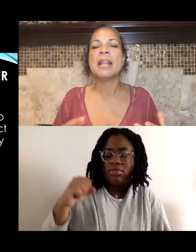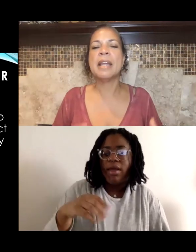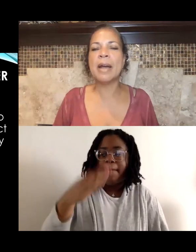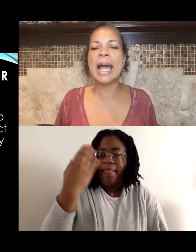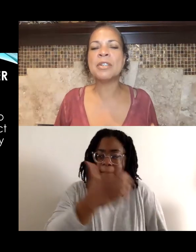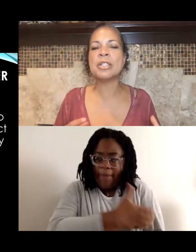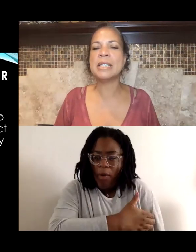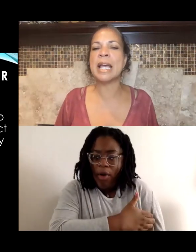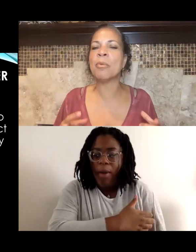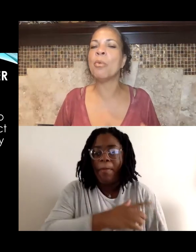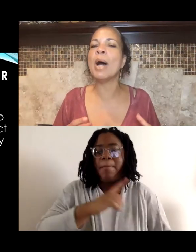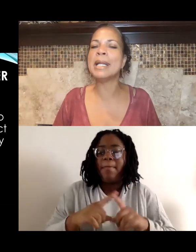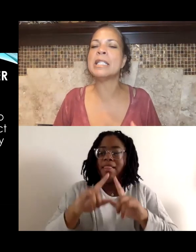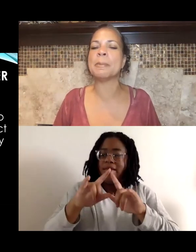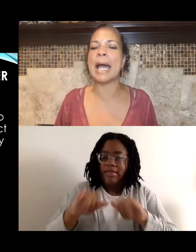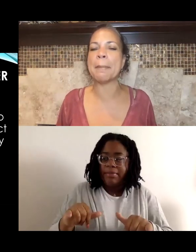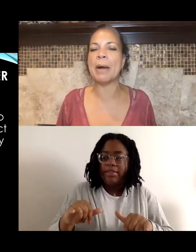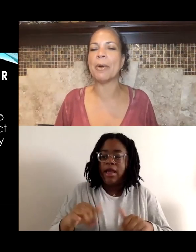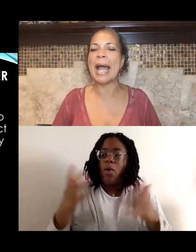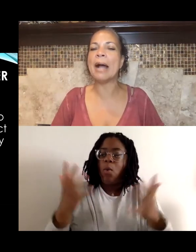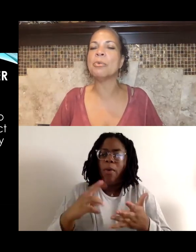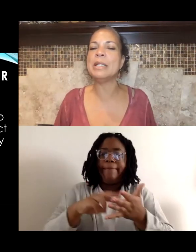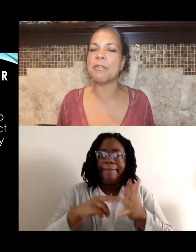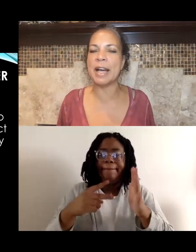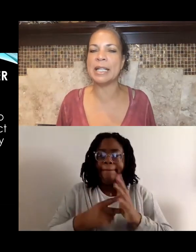they're actually saying, "Well, what is Black Power? How do we define it?"